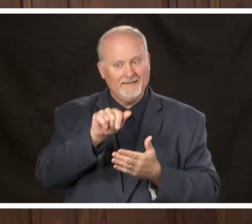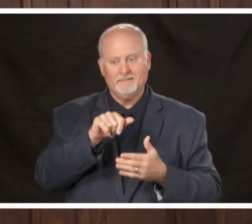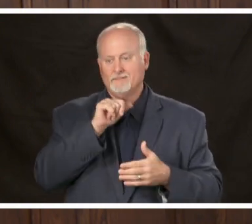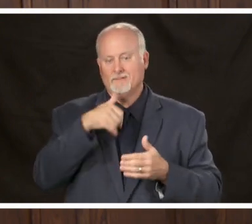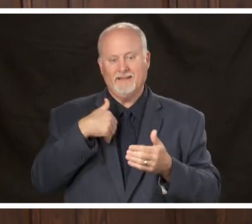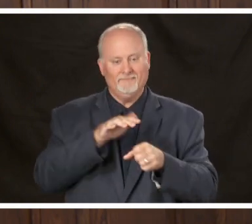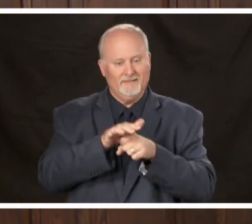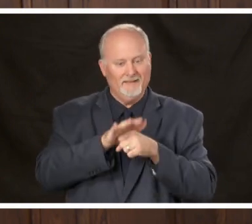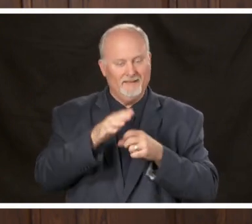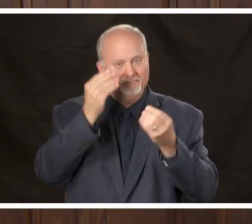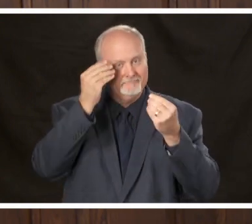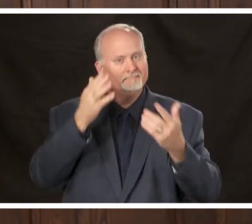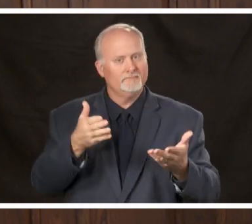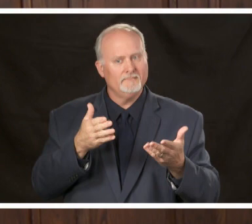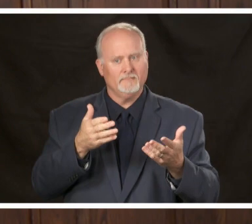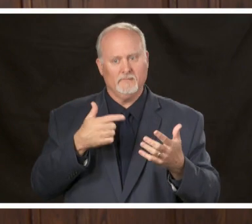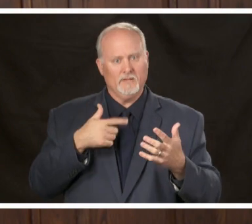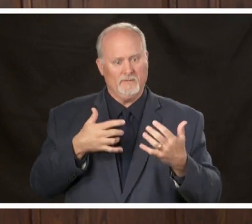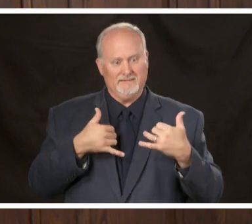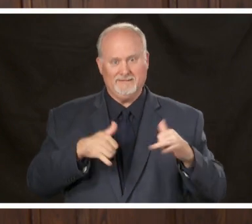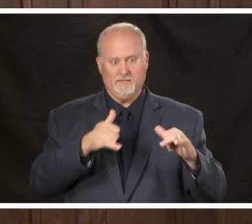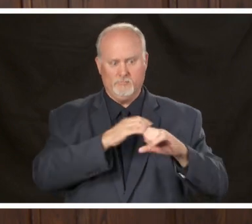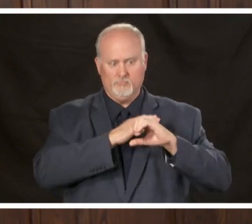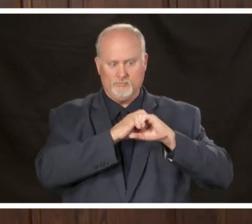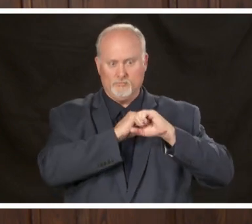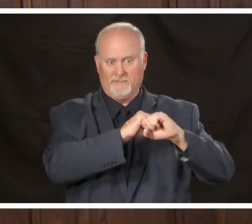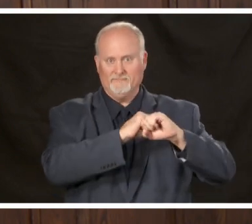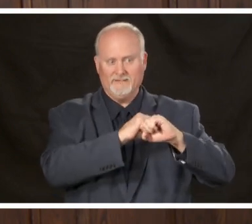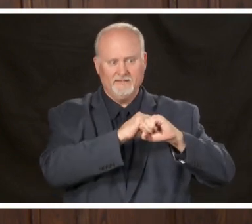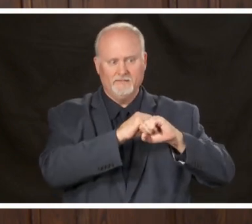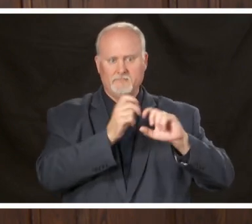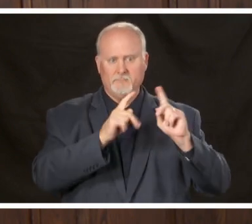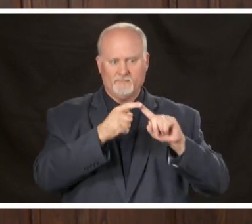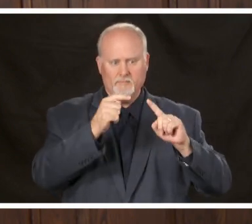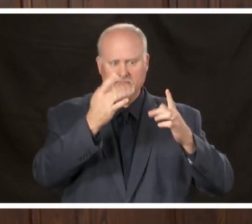and we still wanted to prevent a run on our Hospital then these are the things